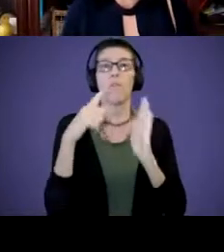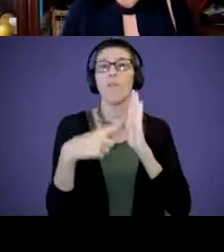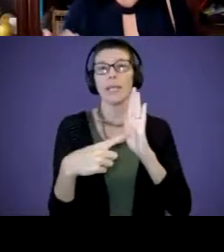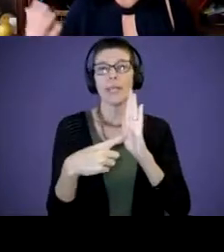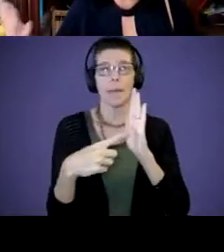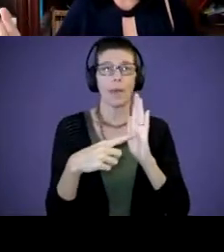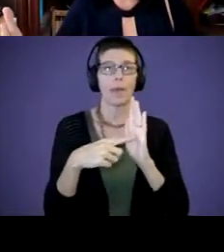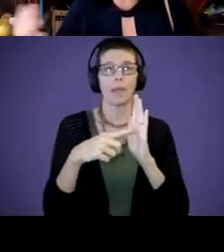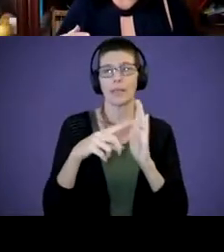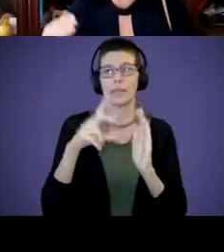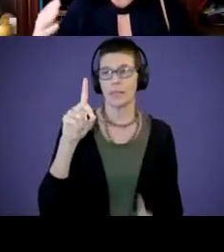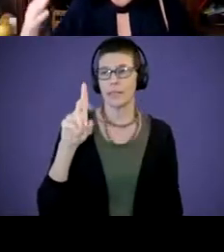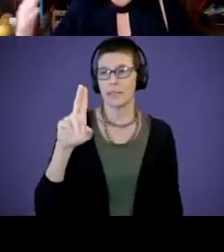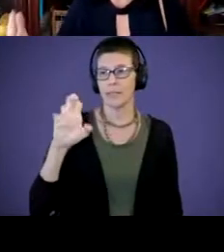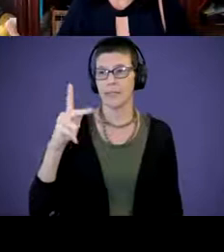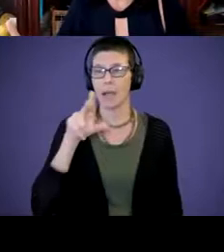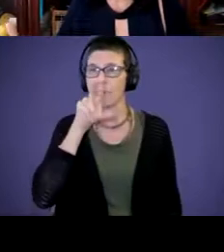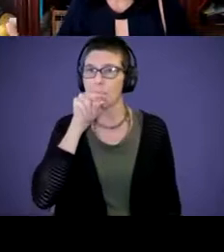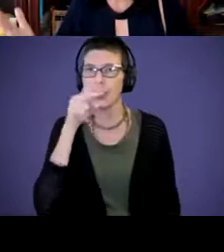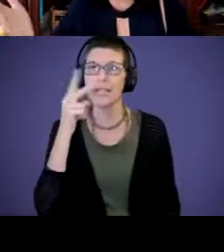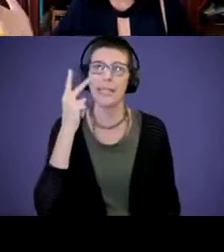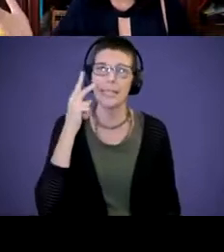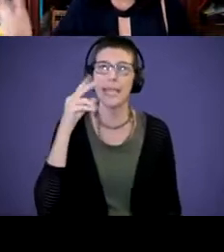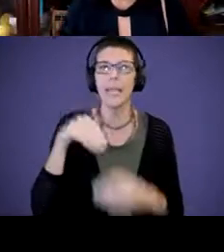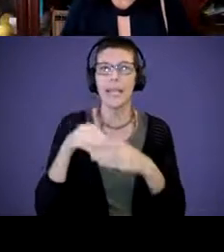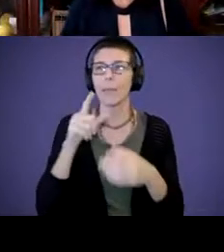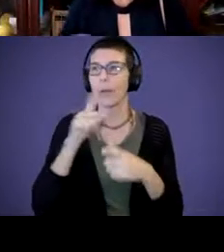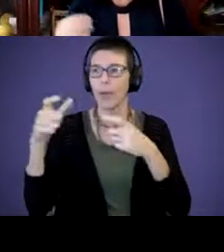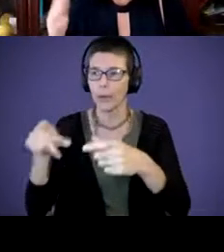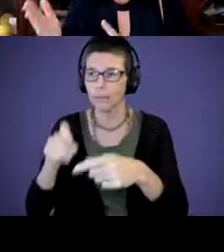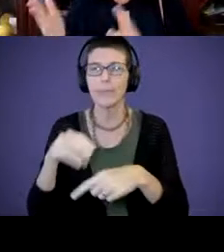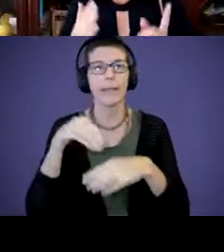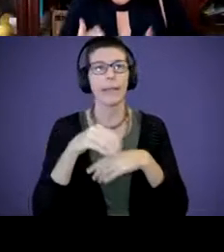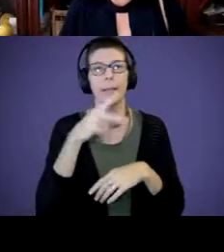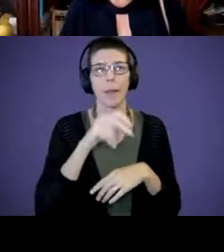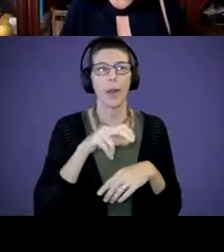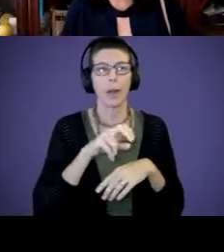They see a duck in the pond, a duck waddling in the park. That's a duck. Back home in the bath,